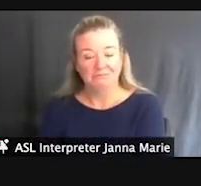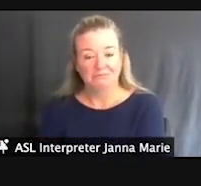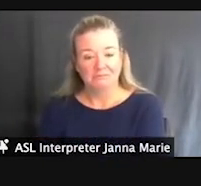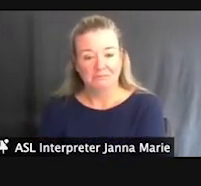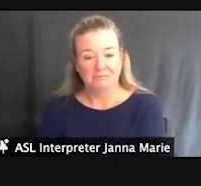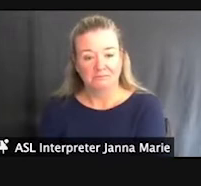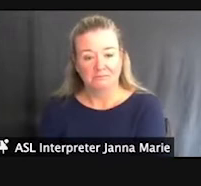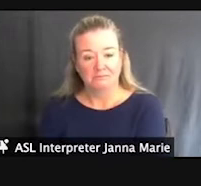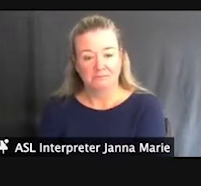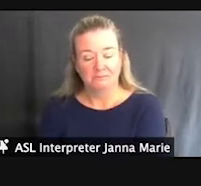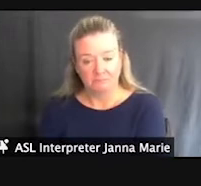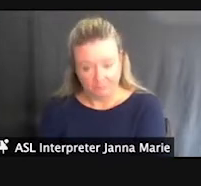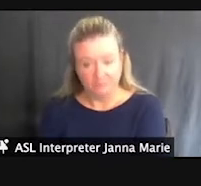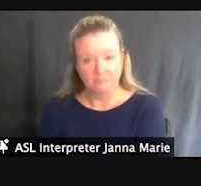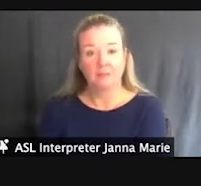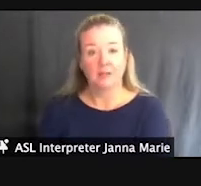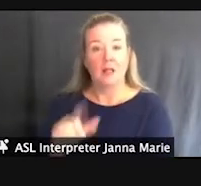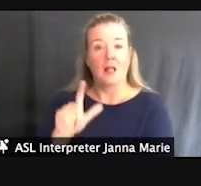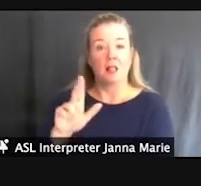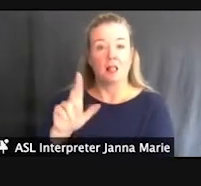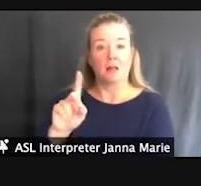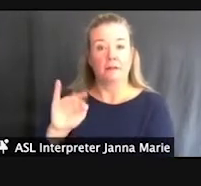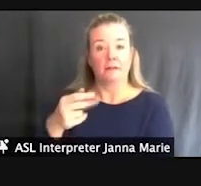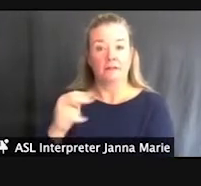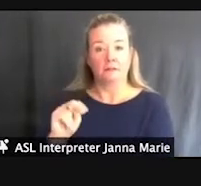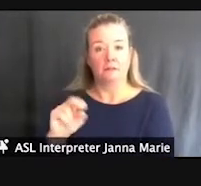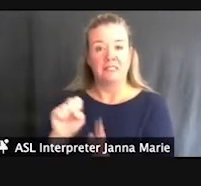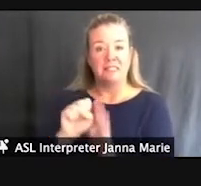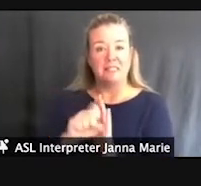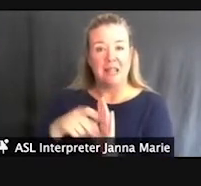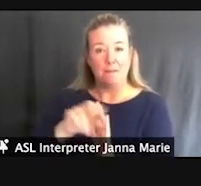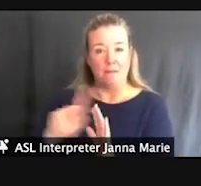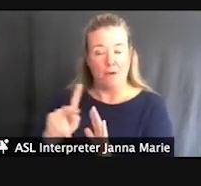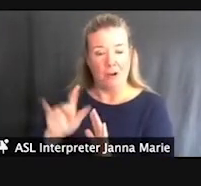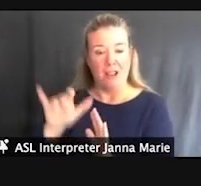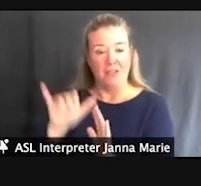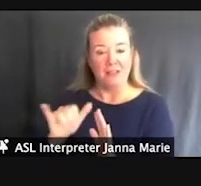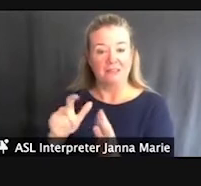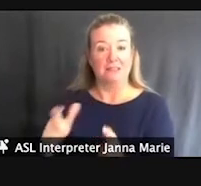Moving down to Ludington State Park, this is a major development project that we accomplished